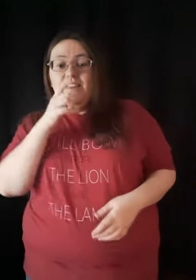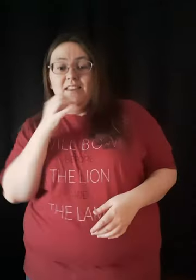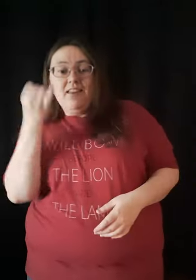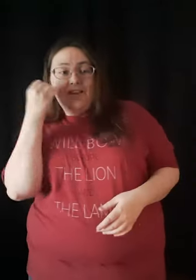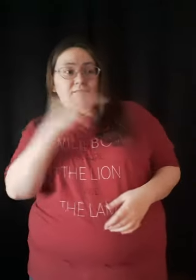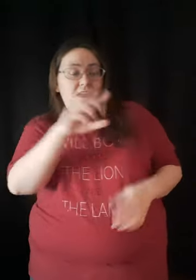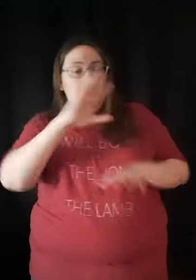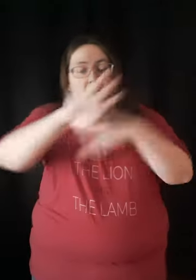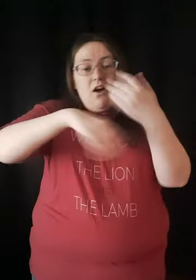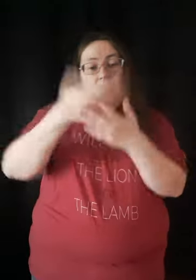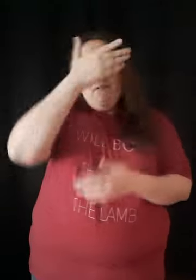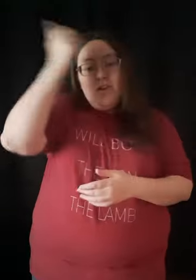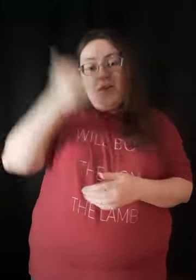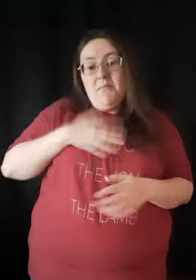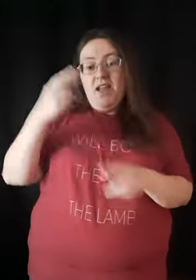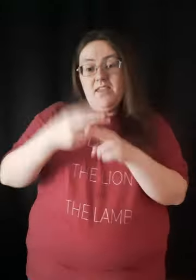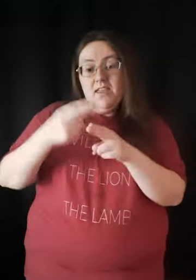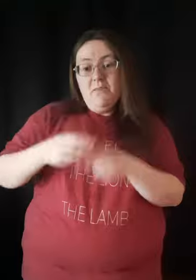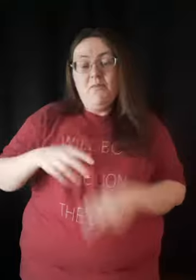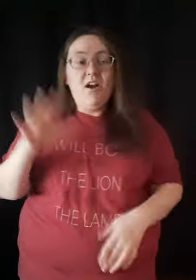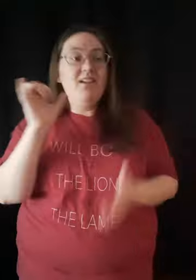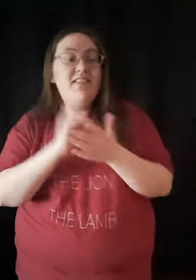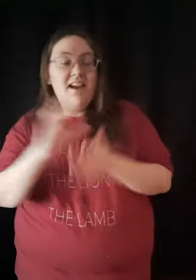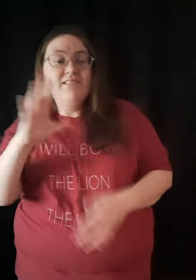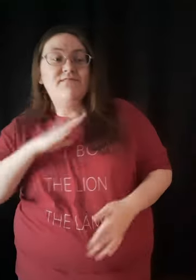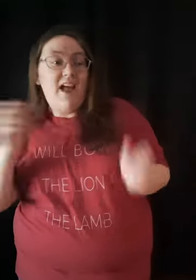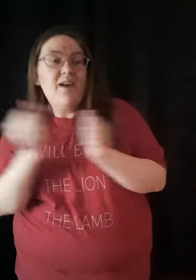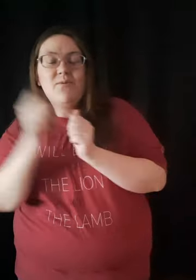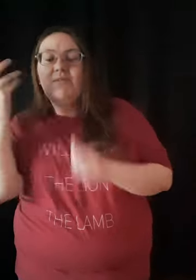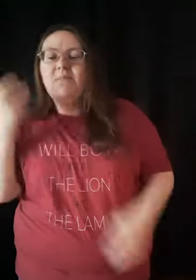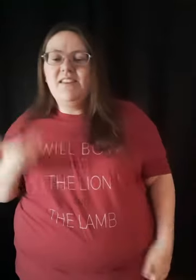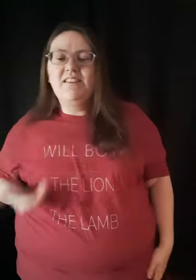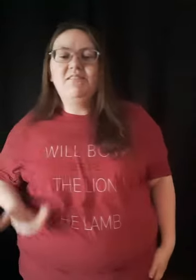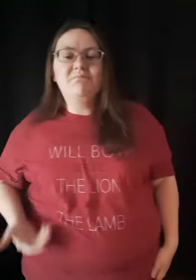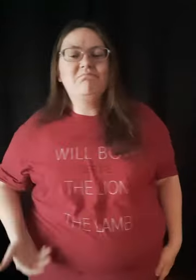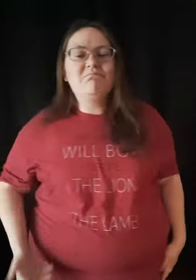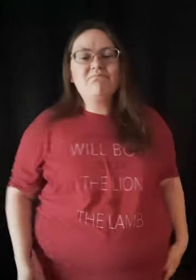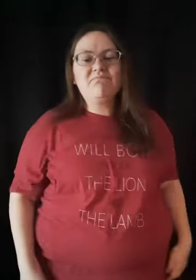And if they all forget my name, well, that's fine with me